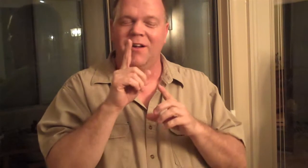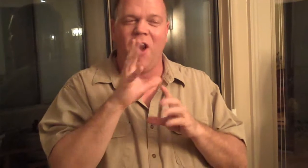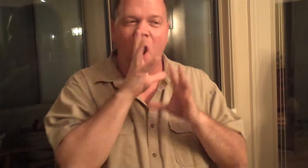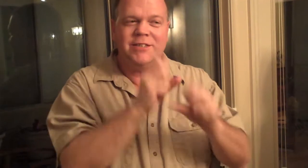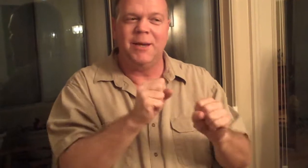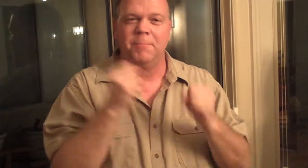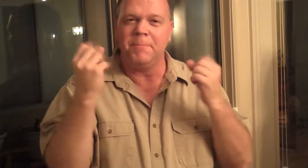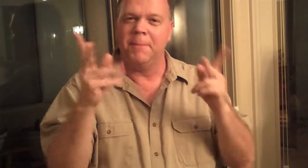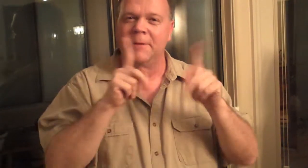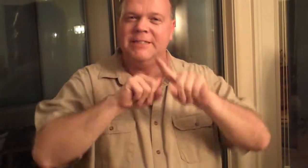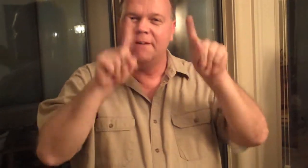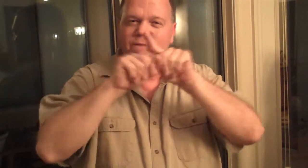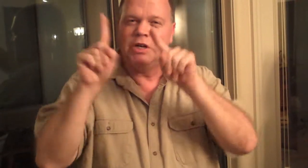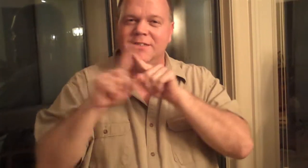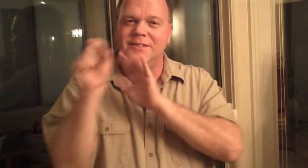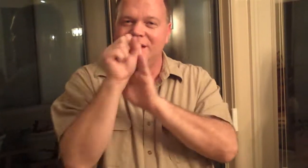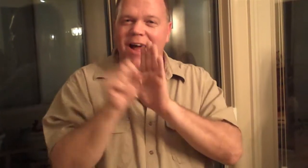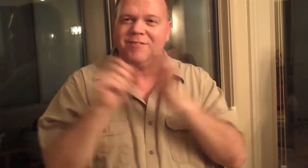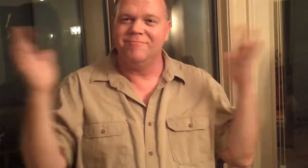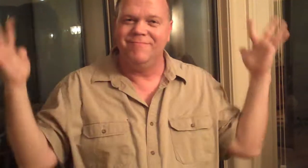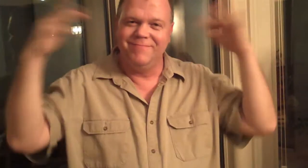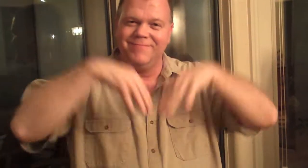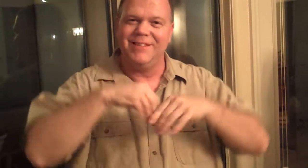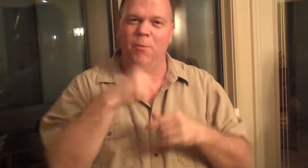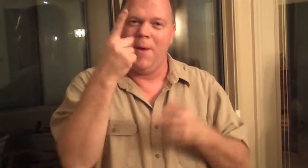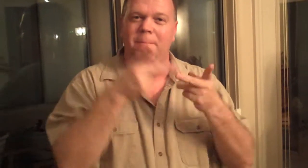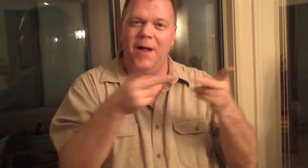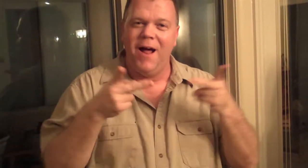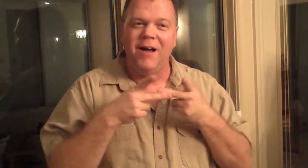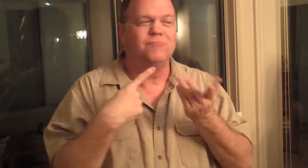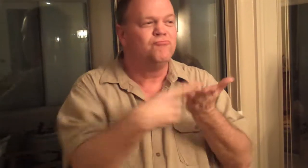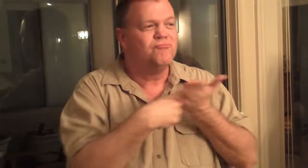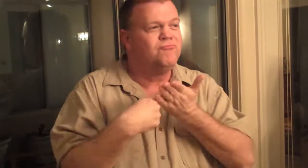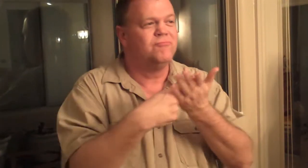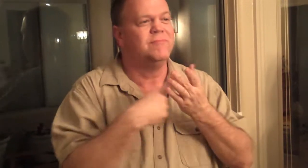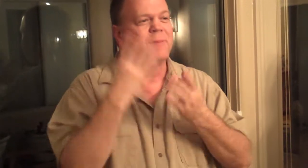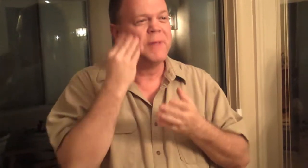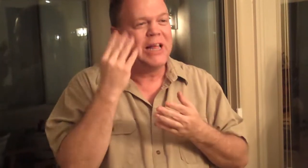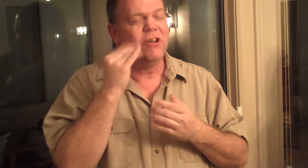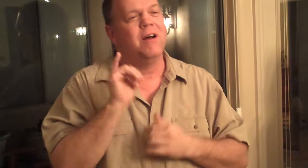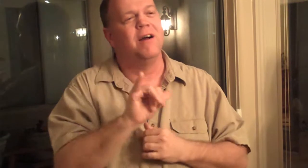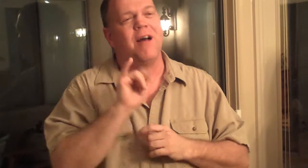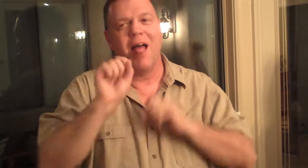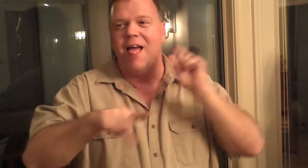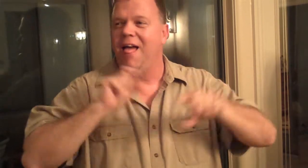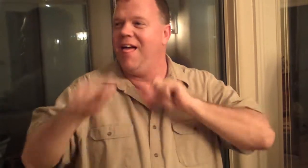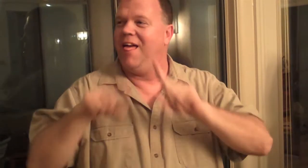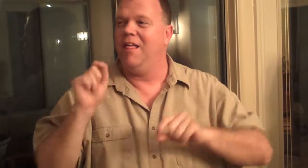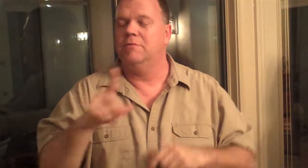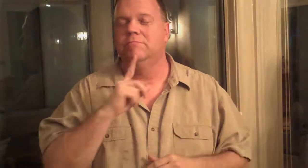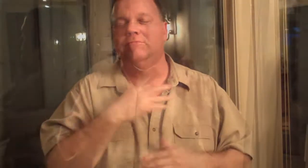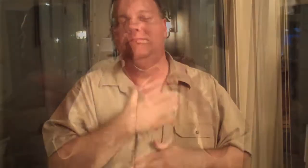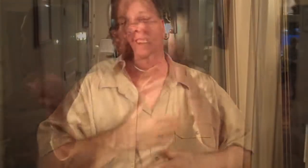It was awesome seeing people come from many states come together in one place to discuss their experiences and to ask questions. I really enjoyed that.